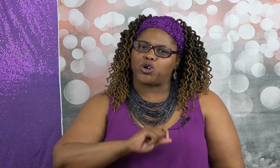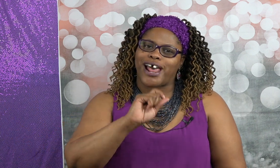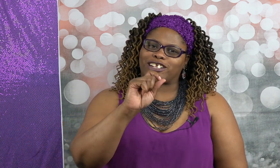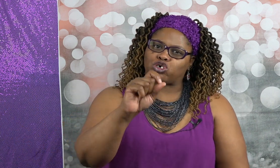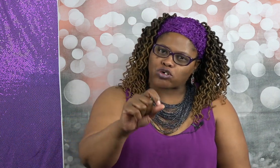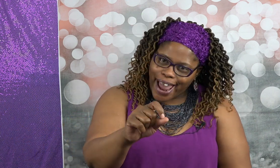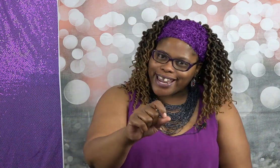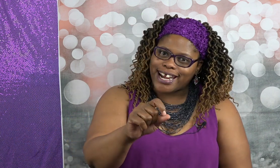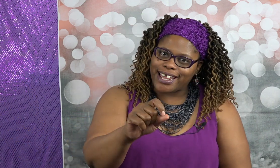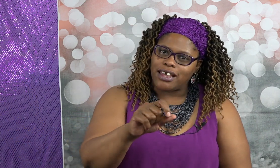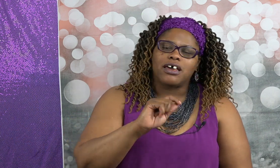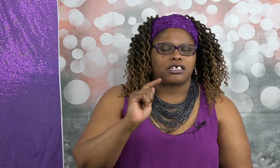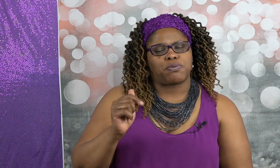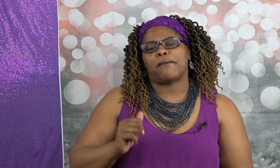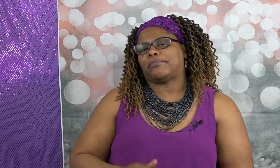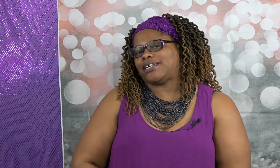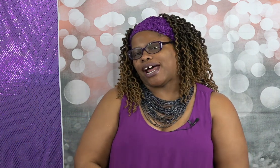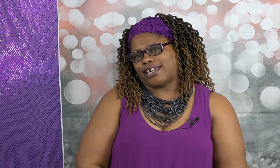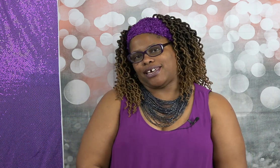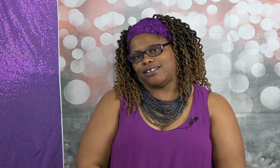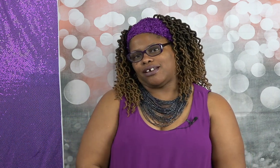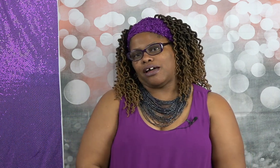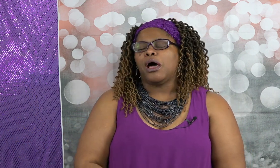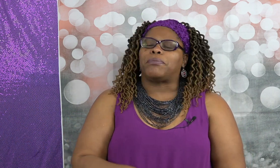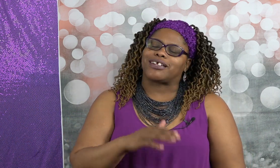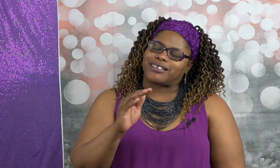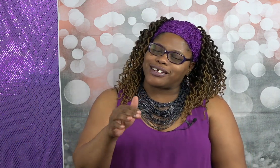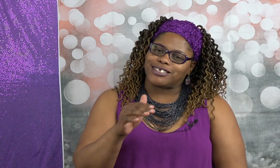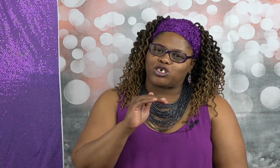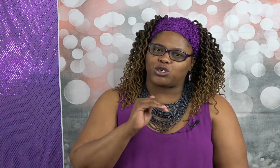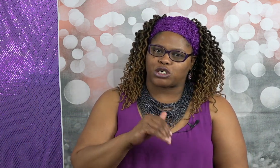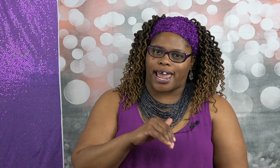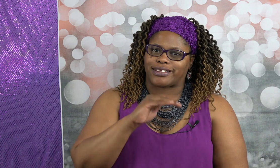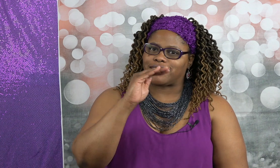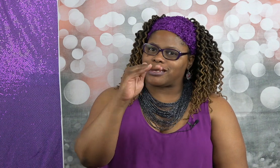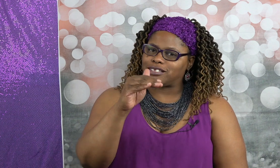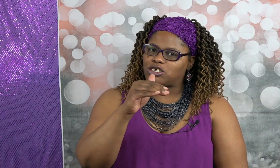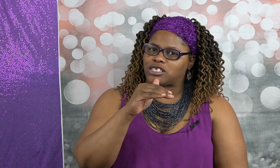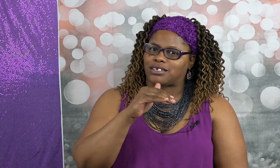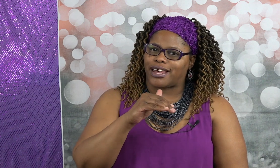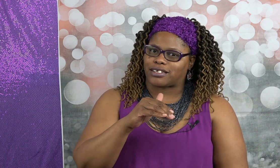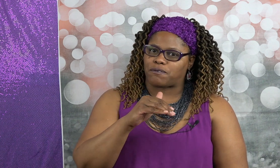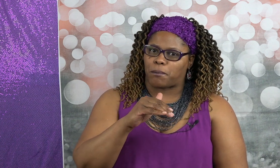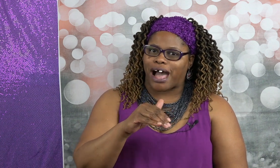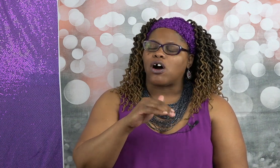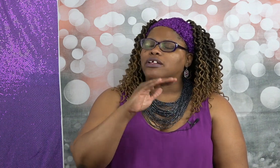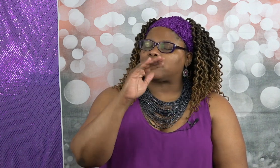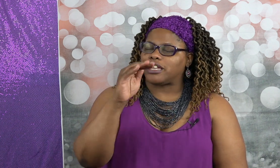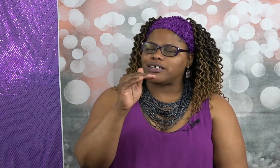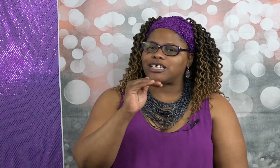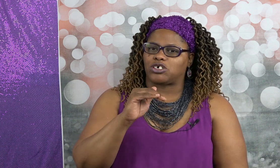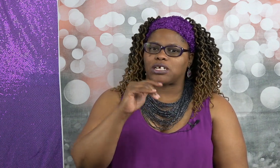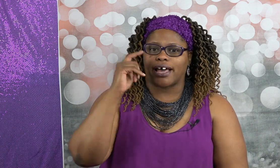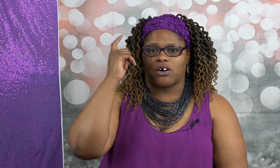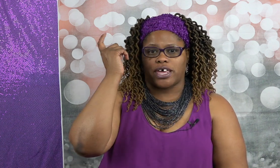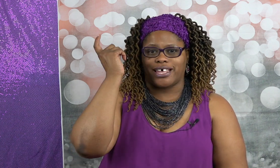you're not tracking it it's probably not getting done but the things that you tracked the things that you're selective about the things that you're like okay